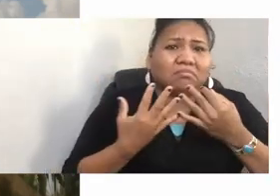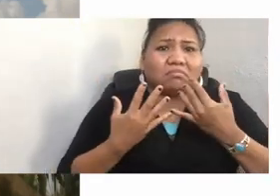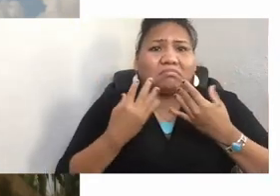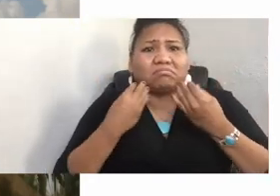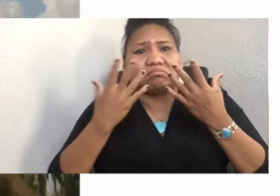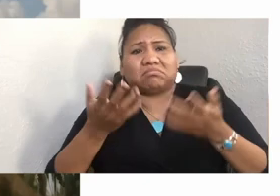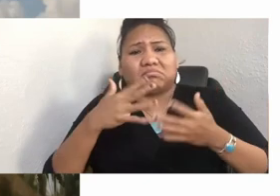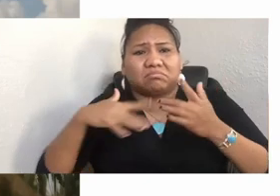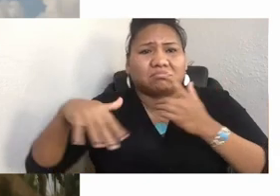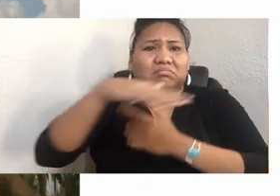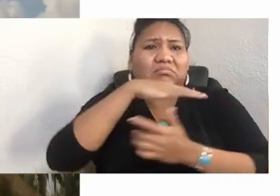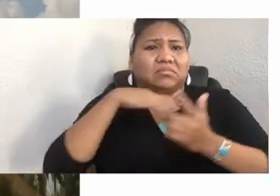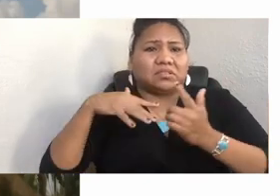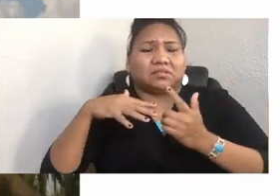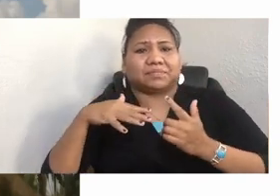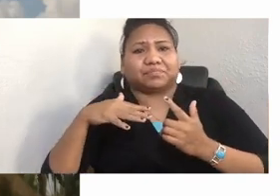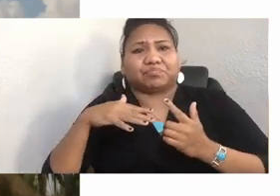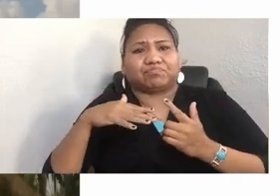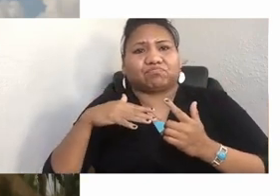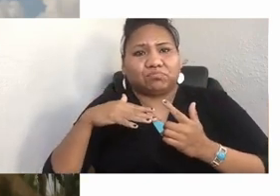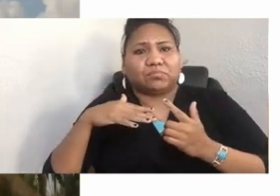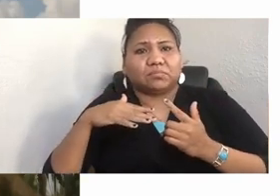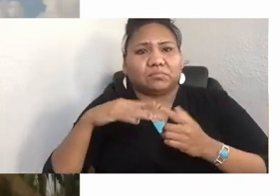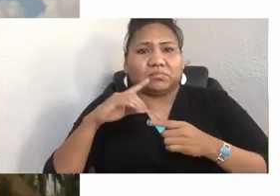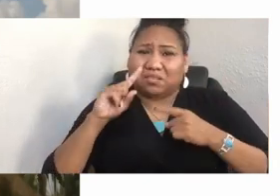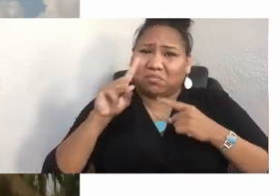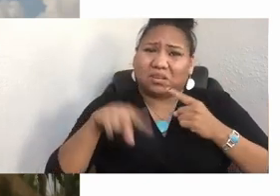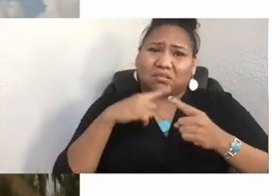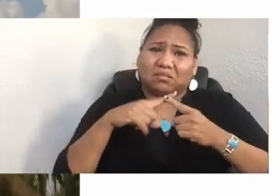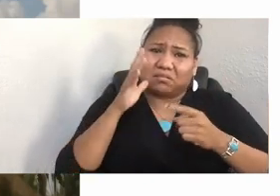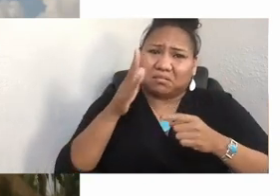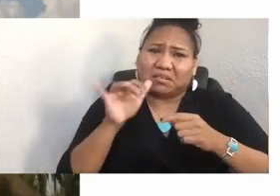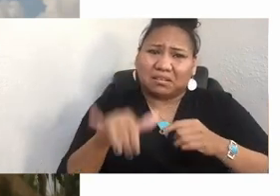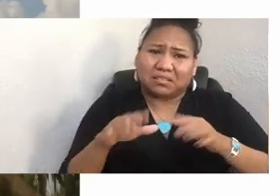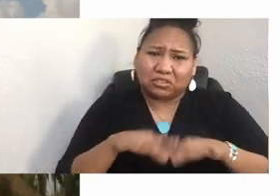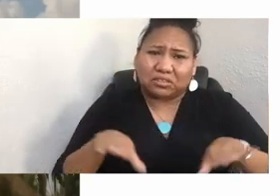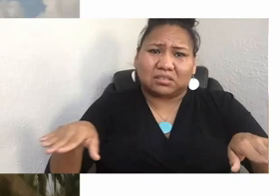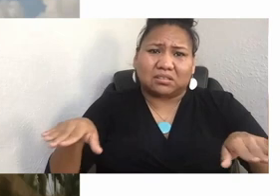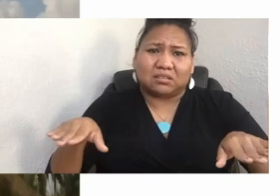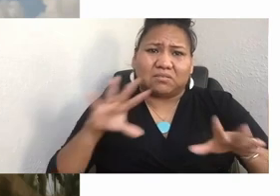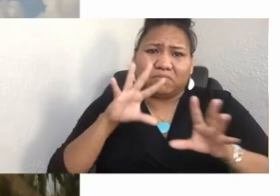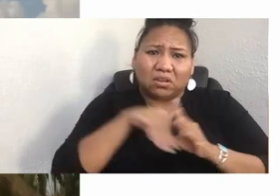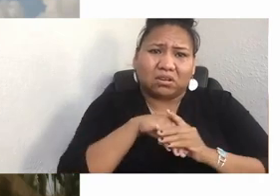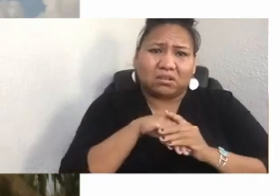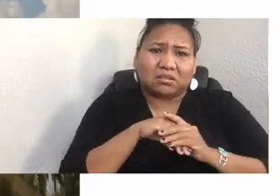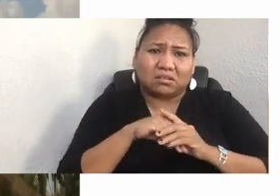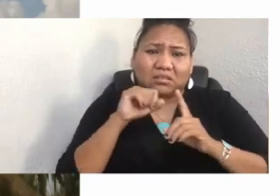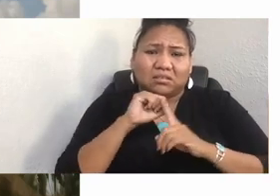When is that child ever in a situation where love is going to be modeled?